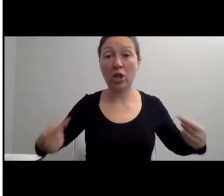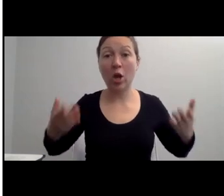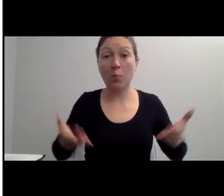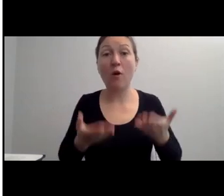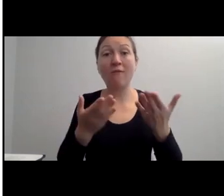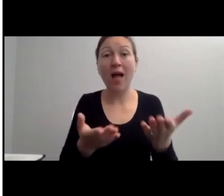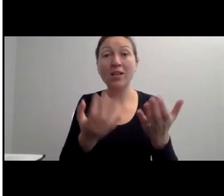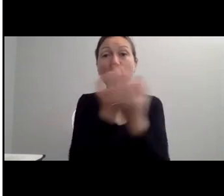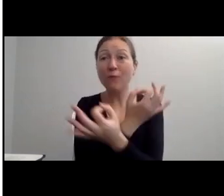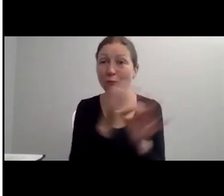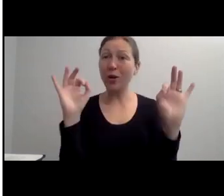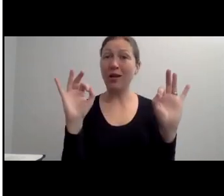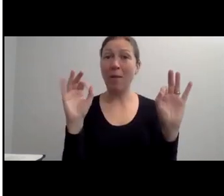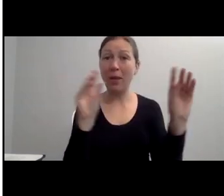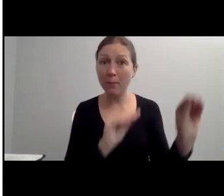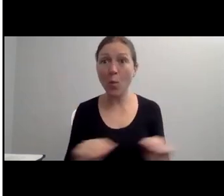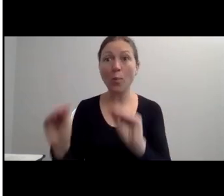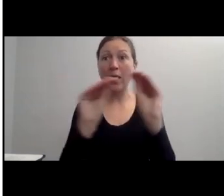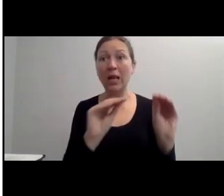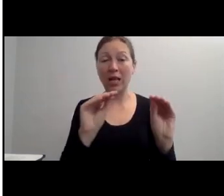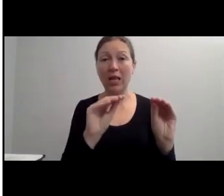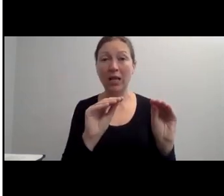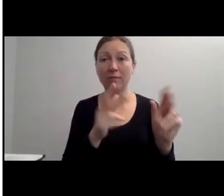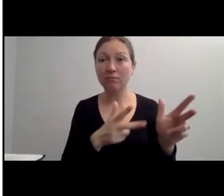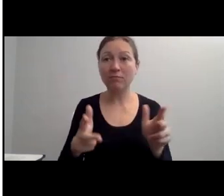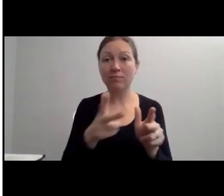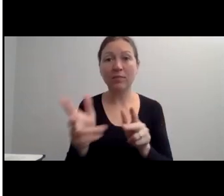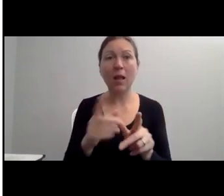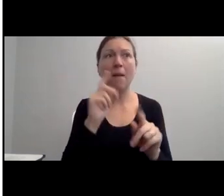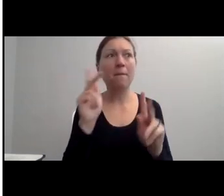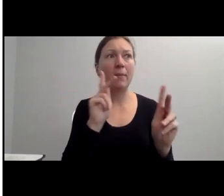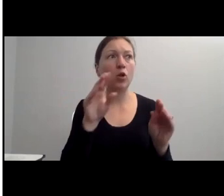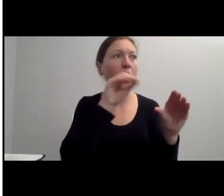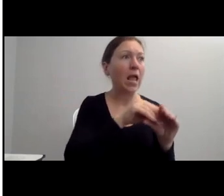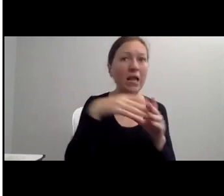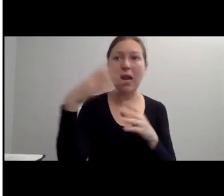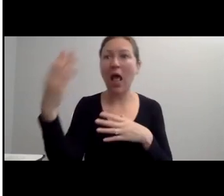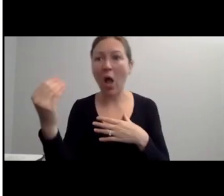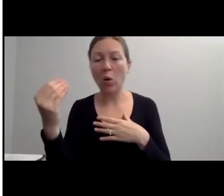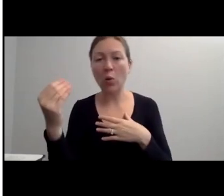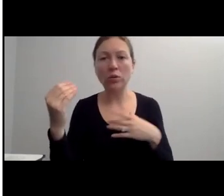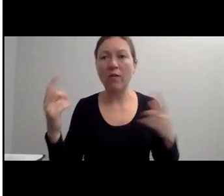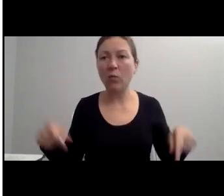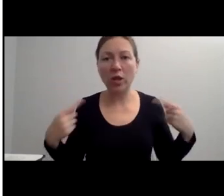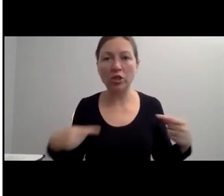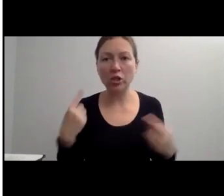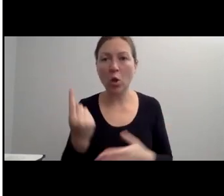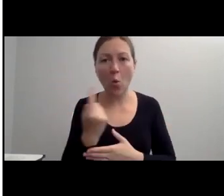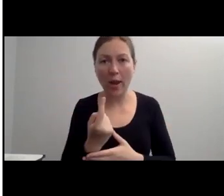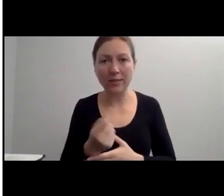"NUMBER 7, DO NOT EQUATE DISABILITY WITH ILLNESS. I THINK WE'VE TALKED ABOUT THIS -- WE COVERED THIS PRETTY EXTENSIVELY BEFORE."